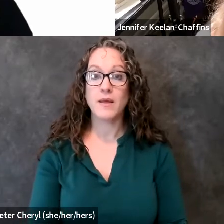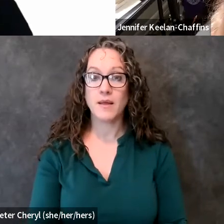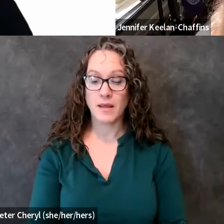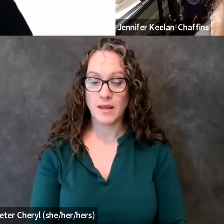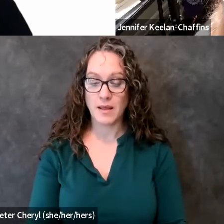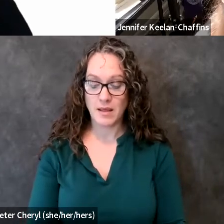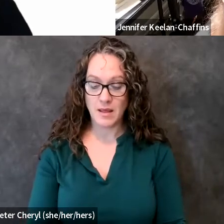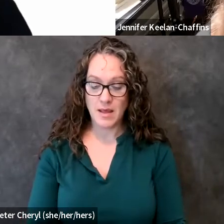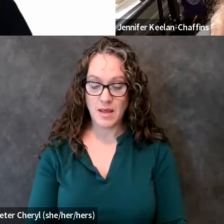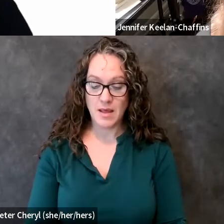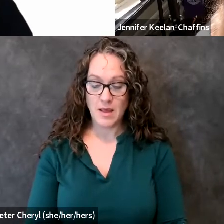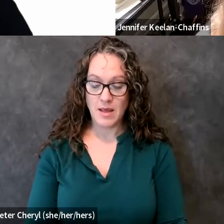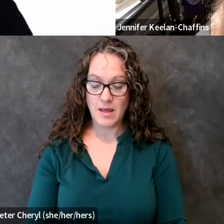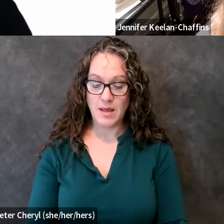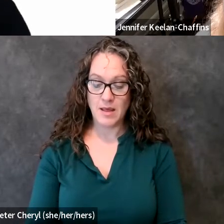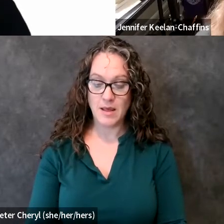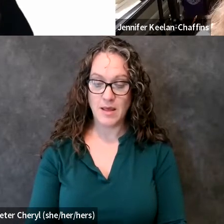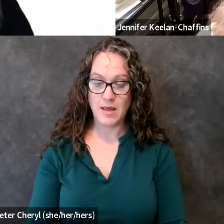for you so yeah if you can read when that'd be great